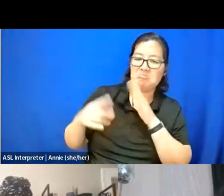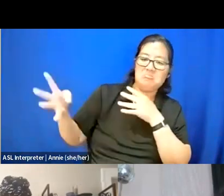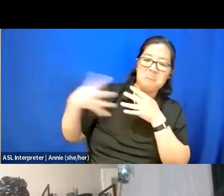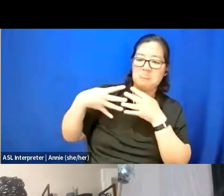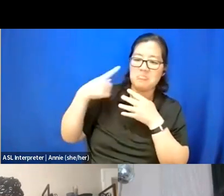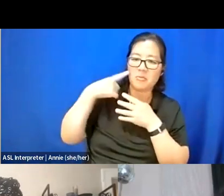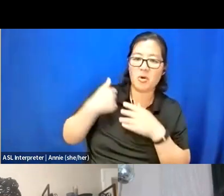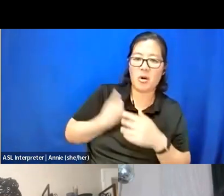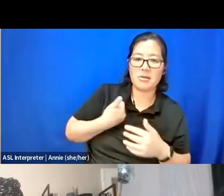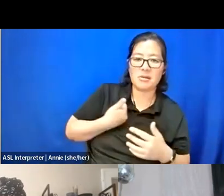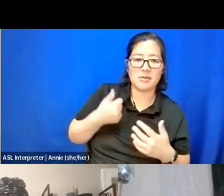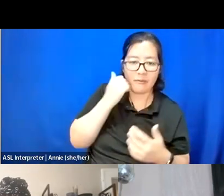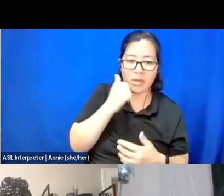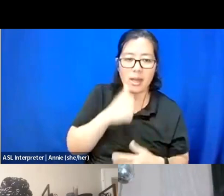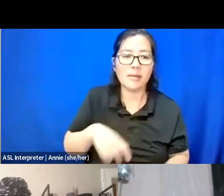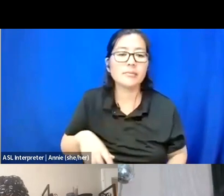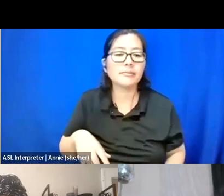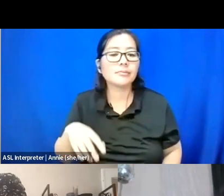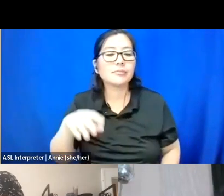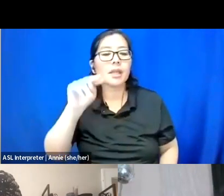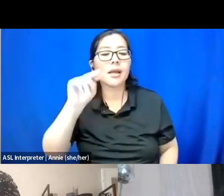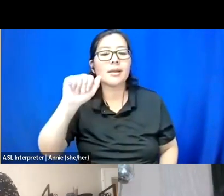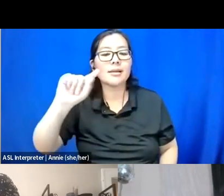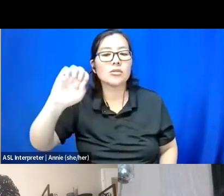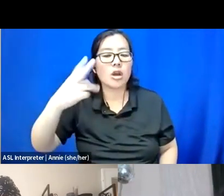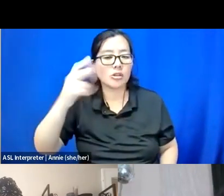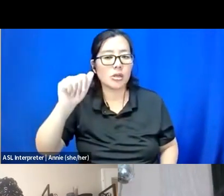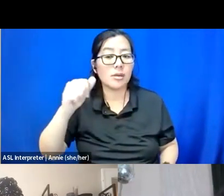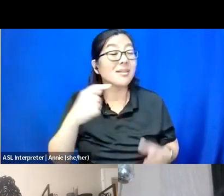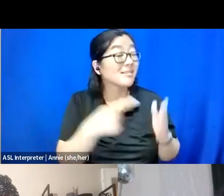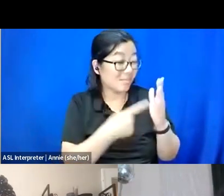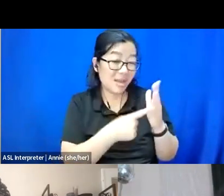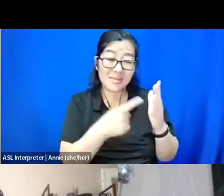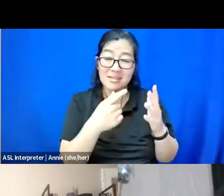And sometimes the people doing that are like the closest to us. I think there's so much -- right?